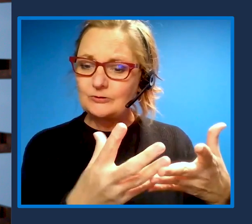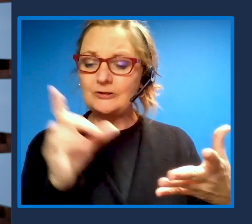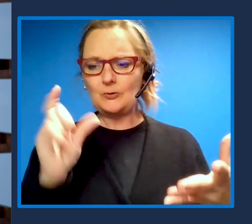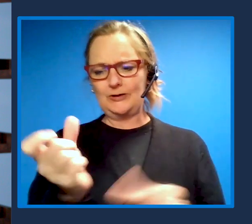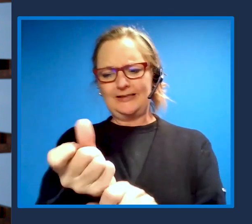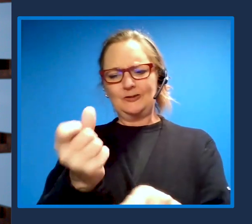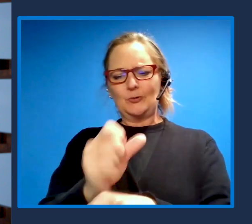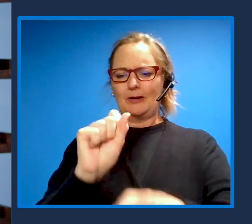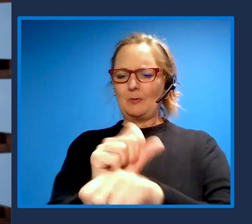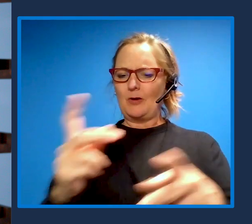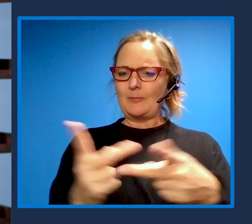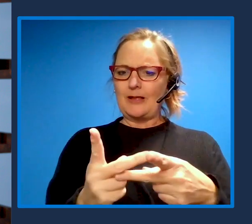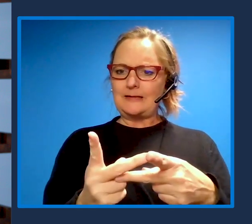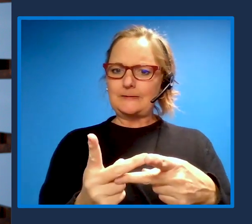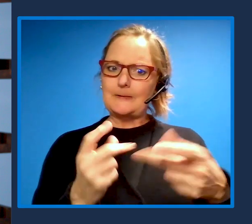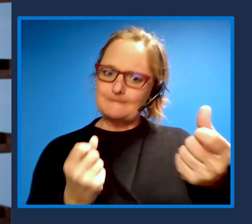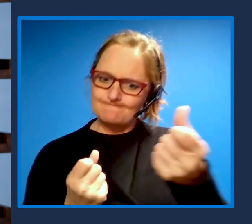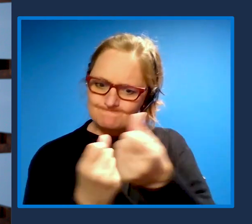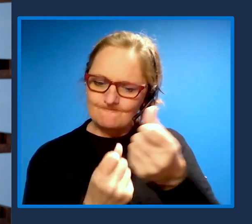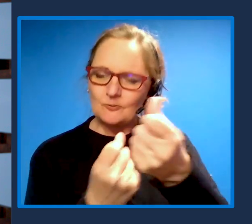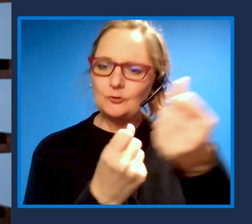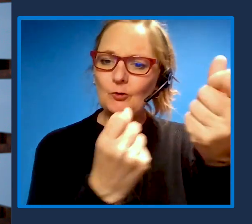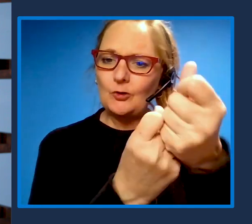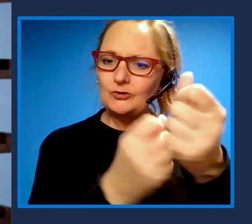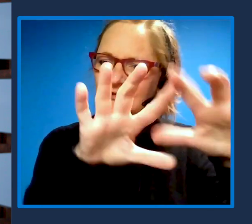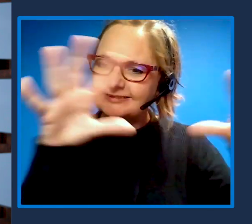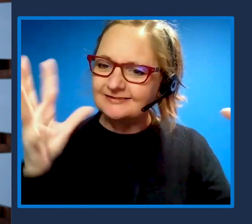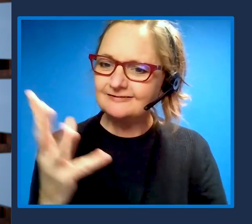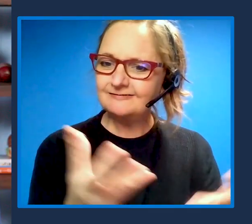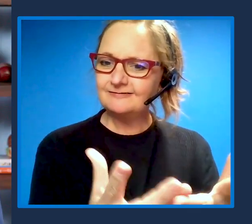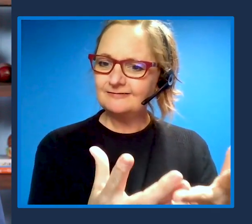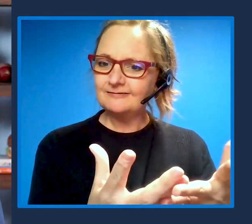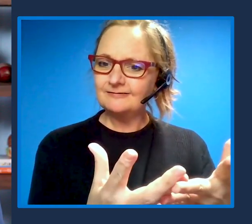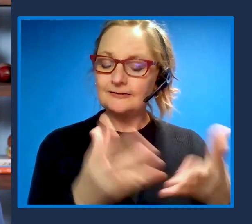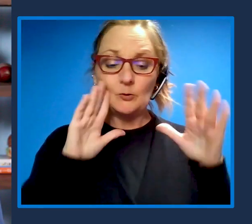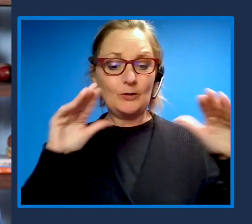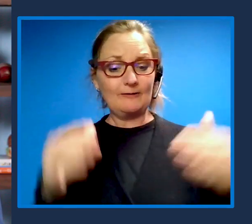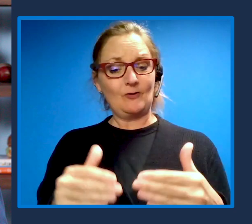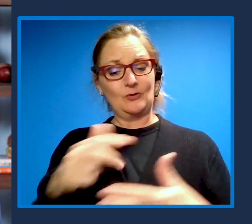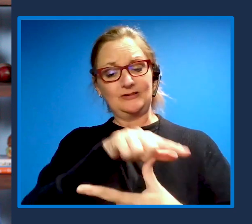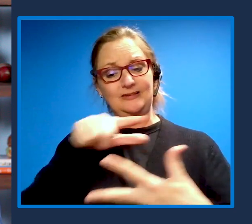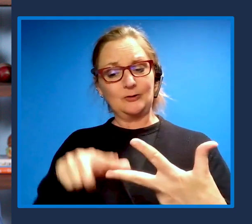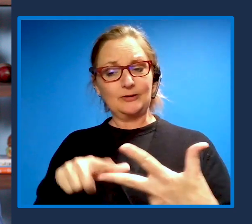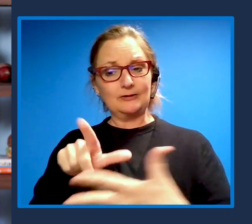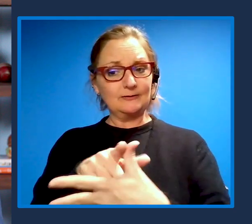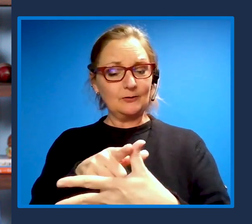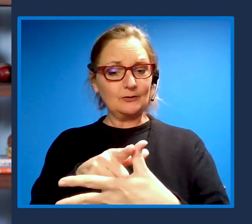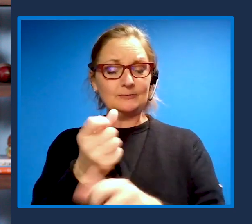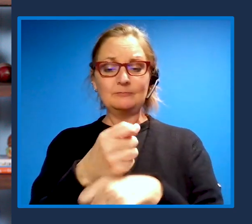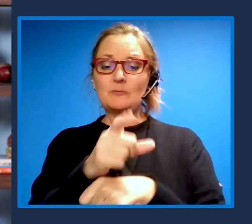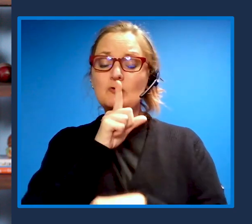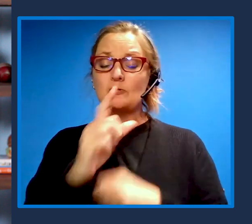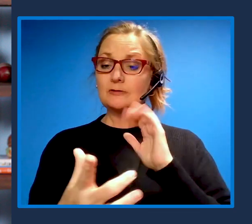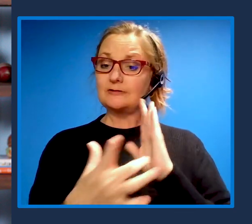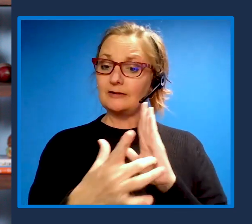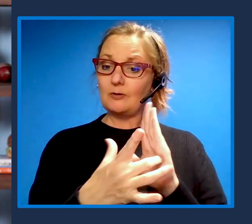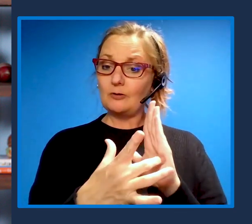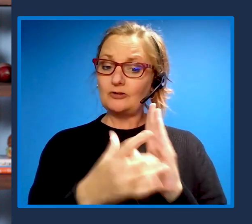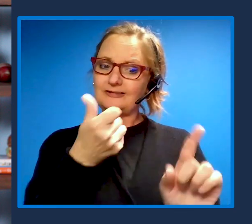Our announcement focuses on three key areas first, ensuring that our technology's accessible by design